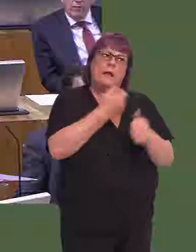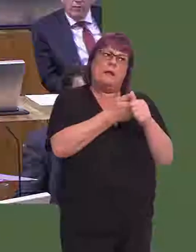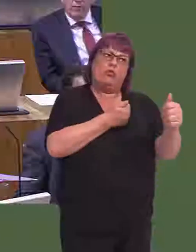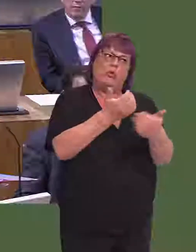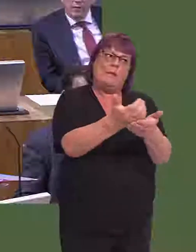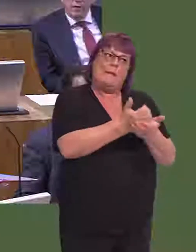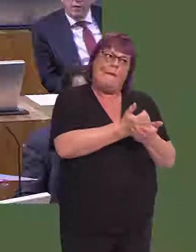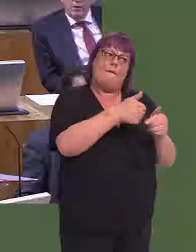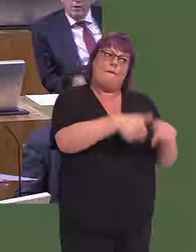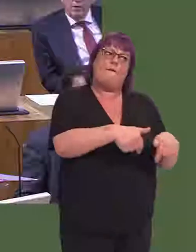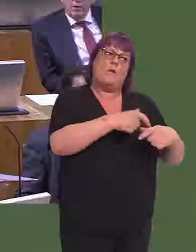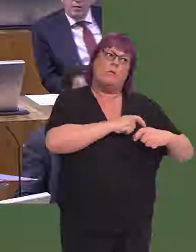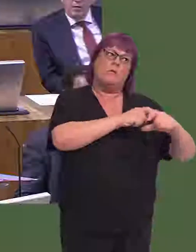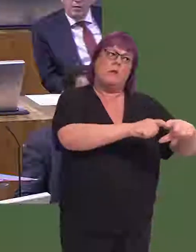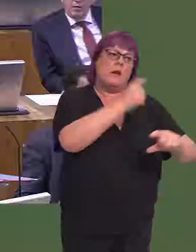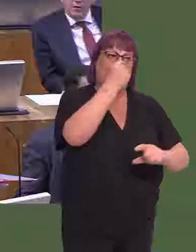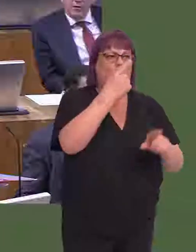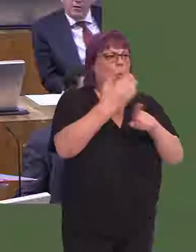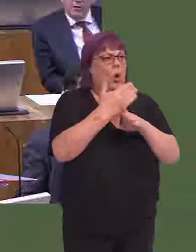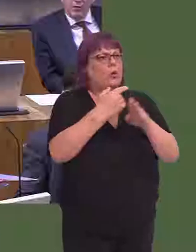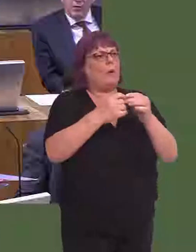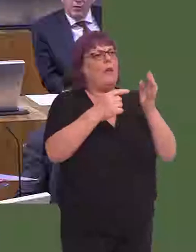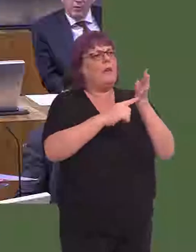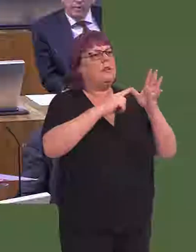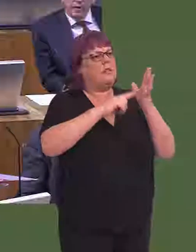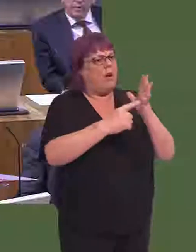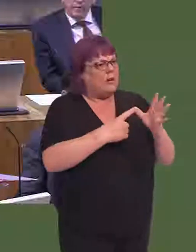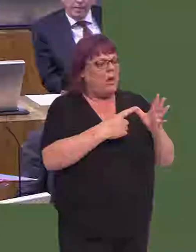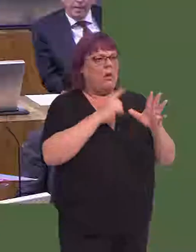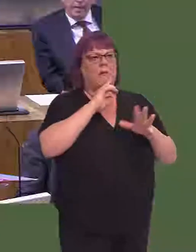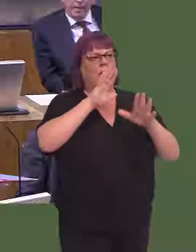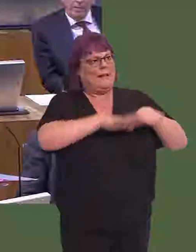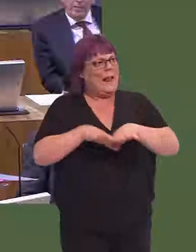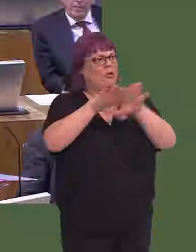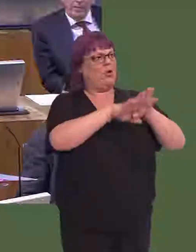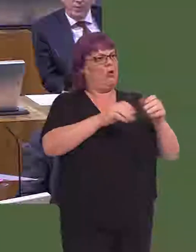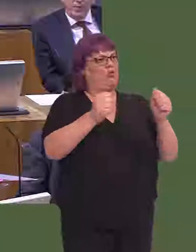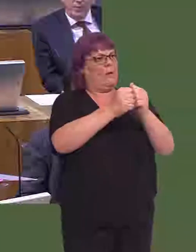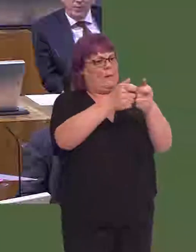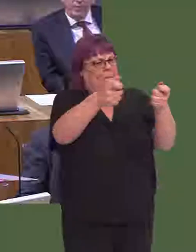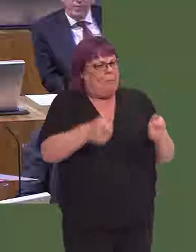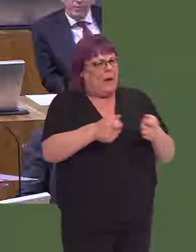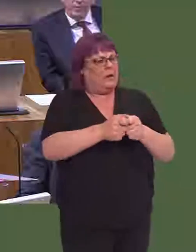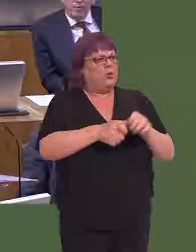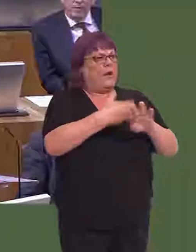industry. We did that with the powers that we have and we did that by working with Tata and putting a financial package on the table.